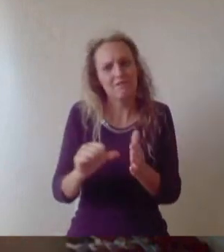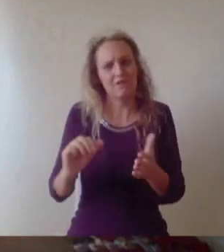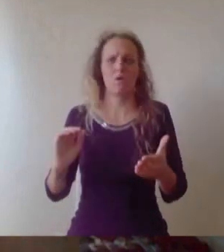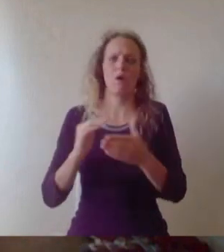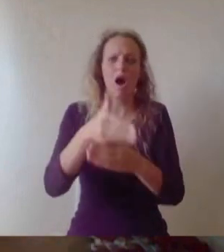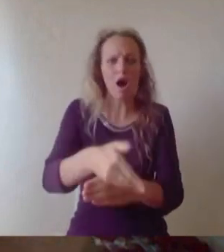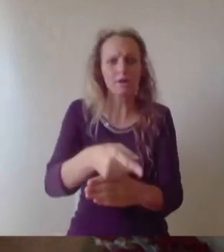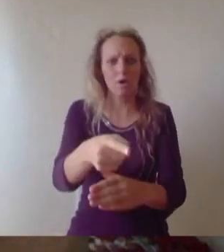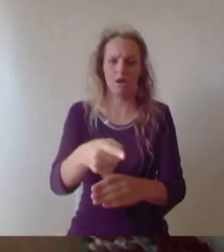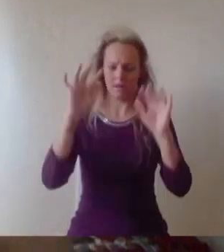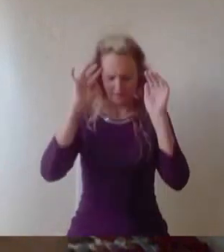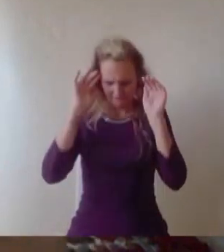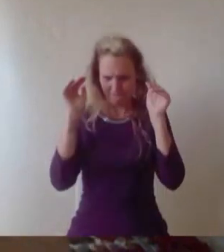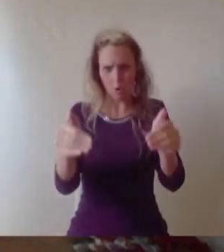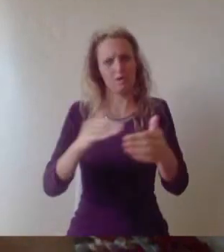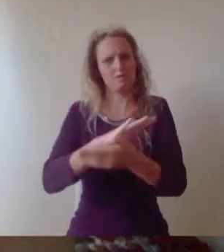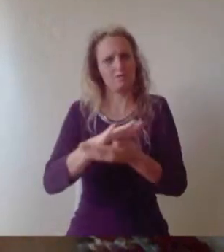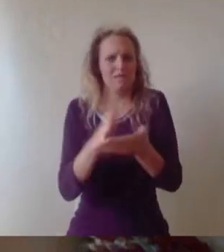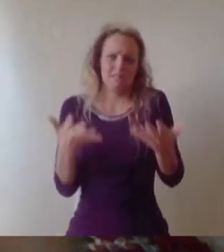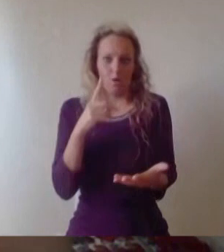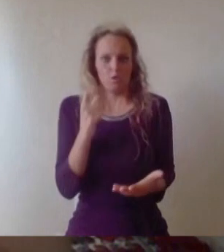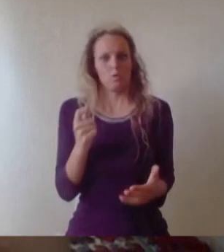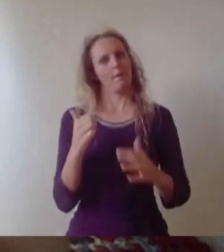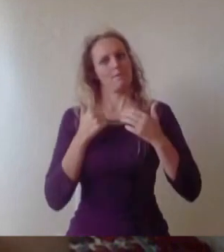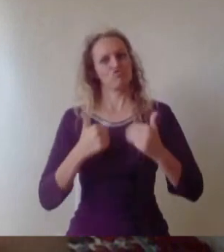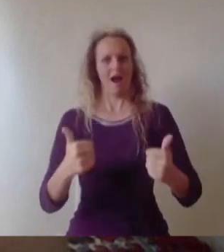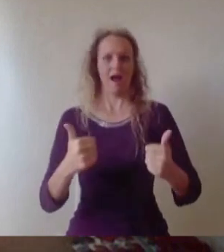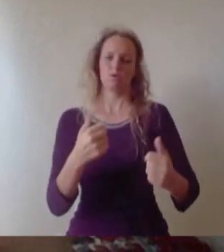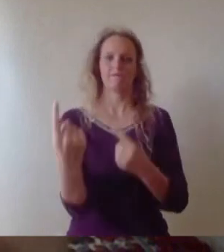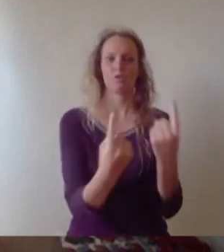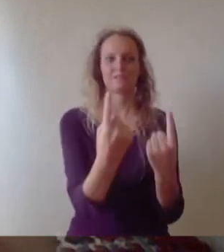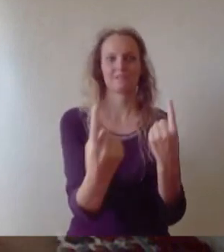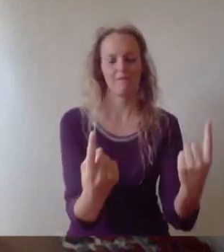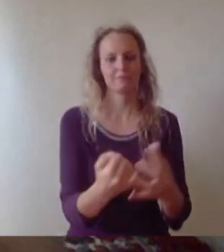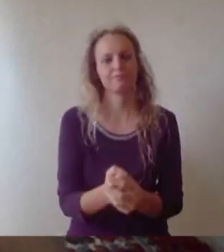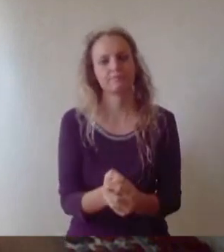to this point. Alas as a result of Covid your final few months at the University